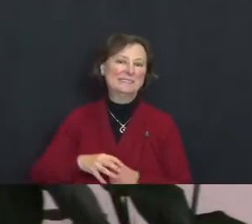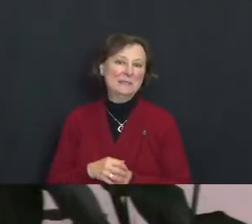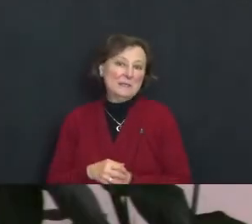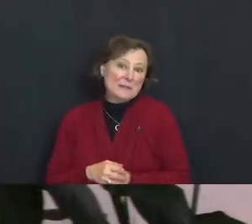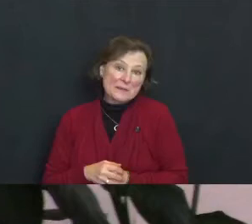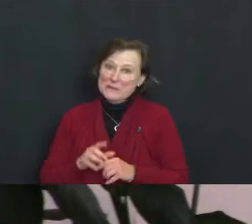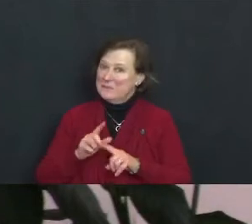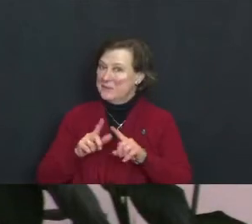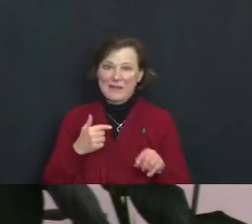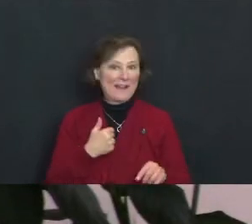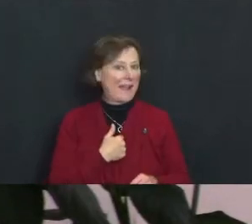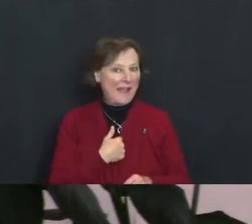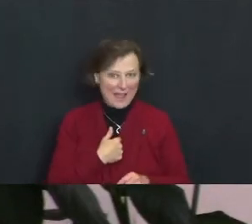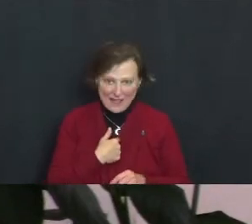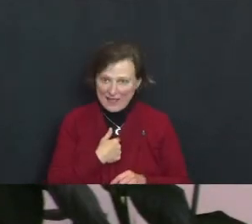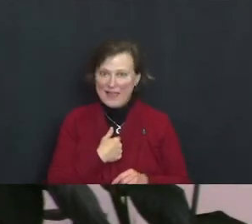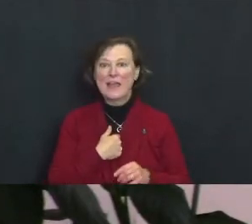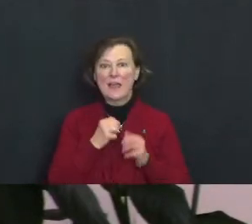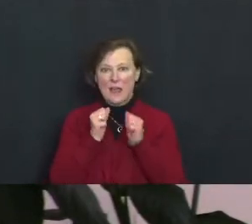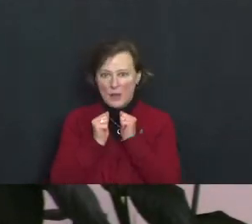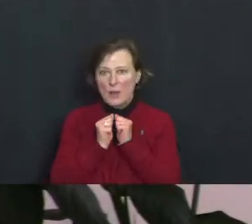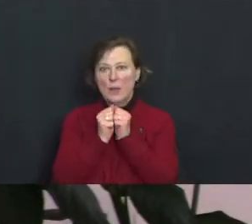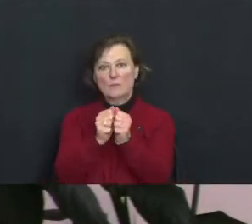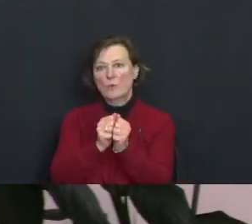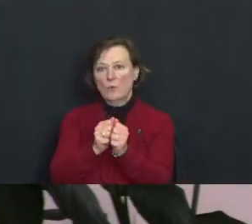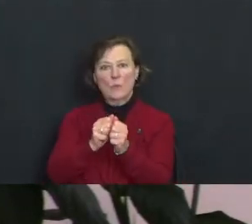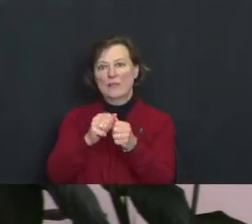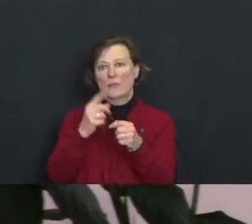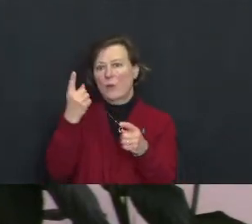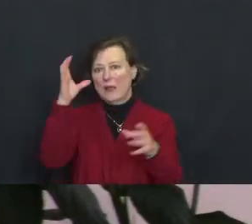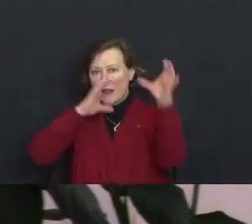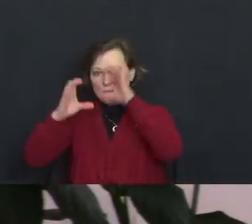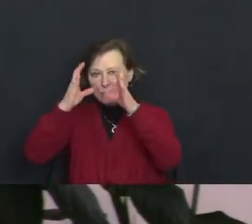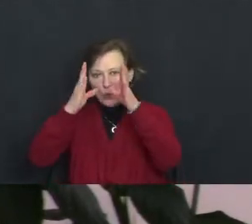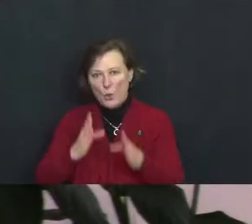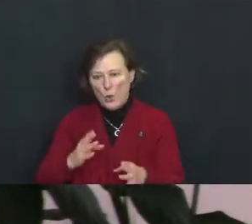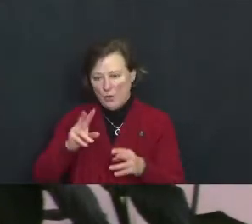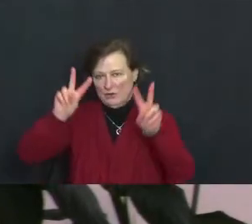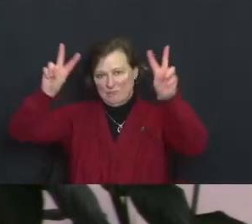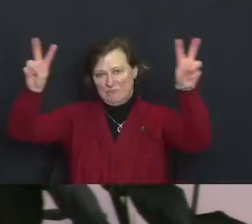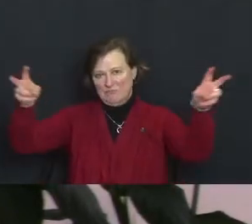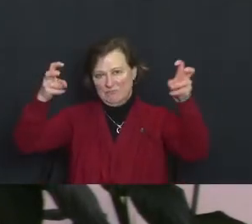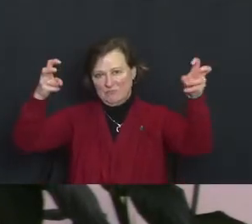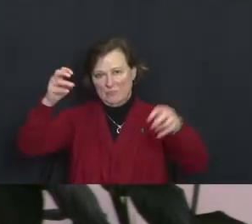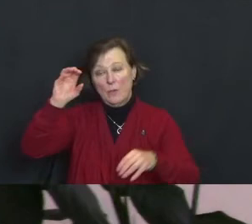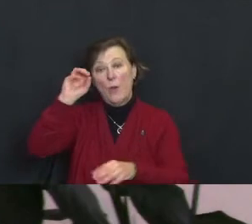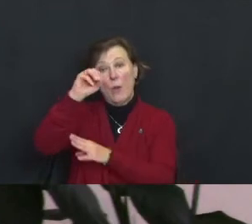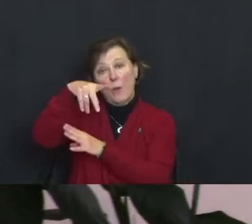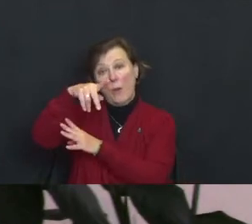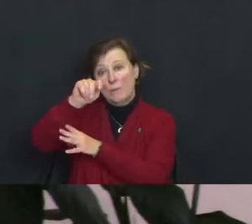But I’m with the intrepid explorer Ernest Shackleton who said that optimism is a form